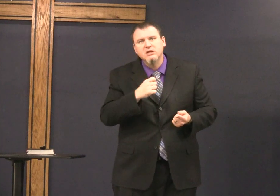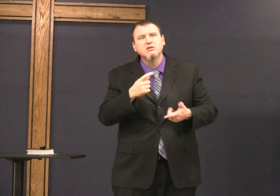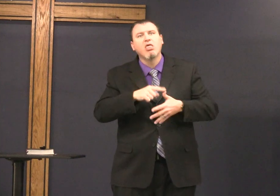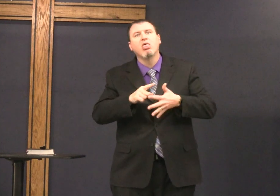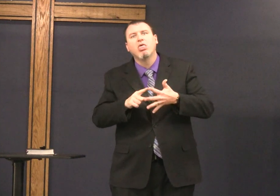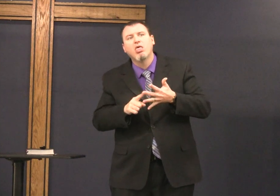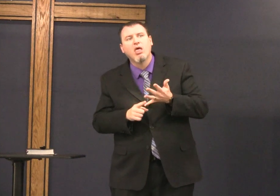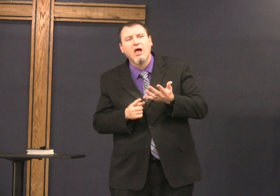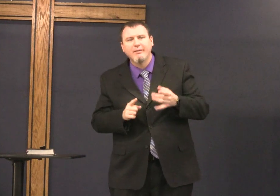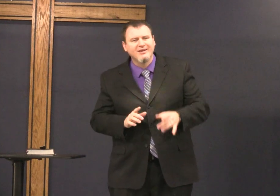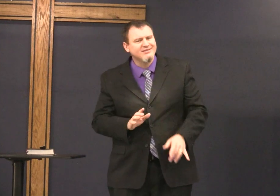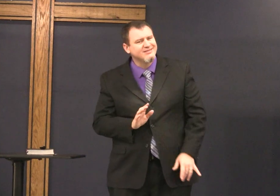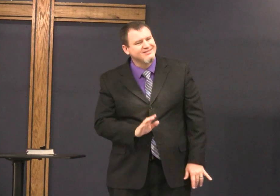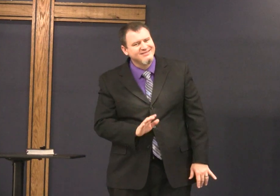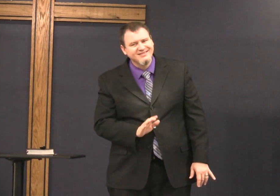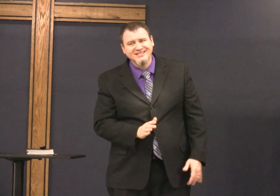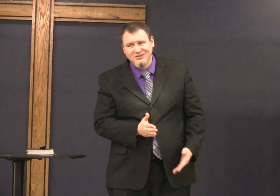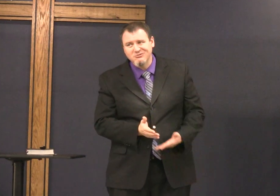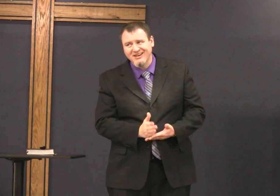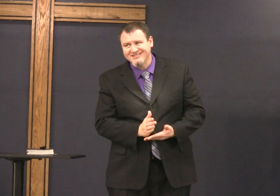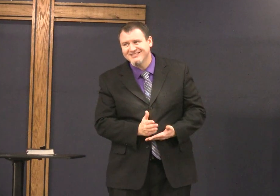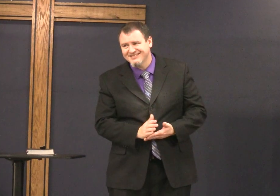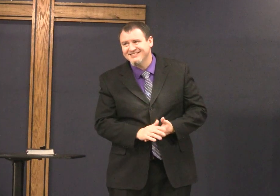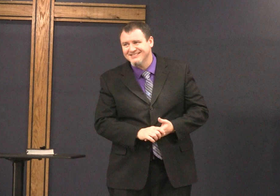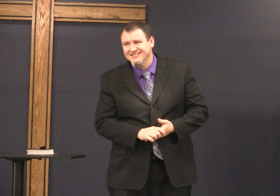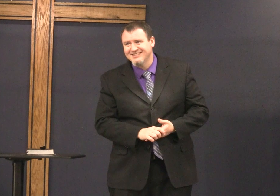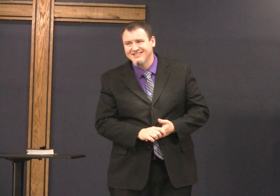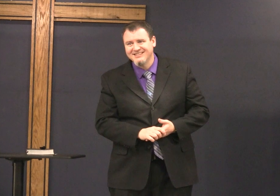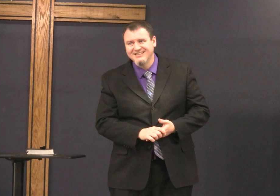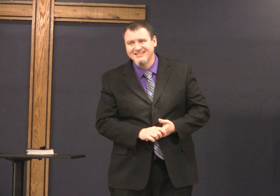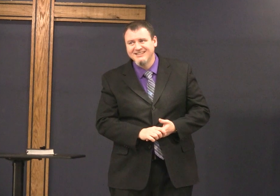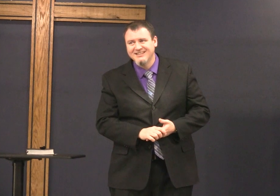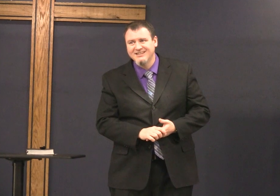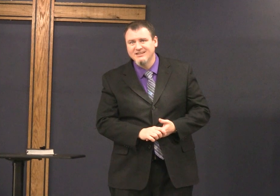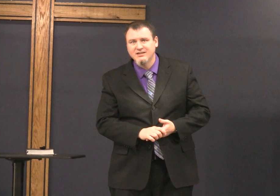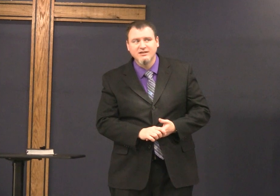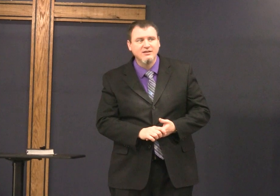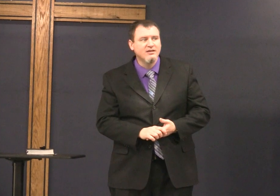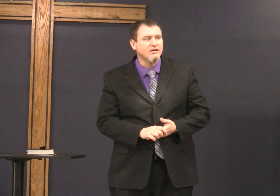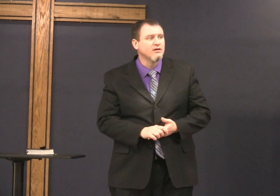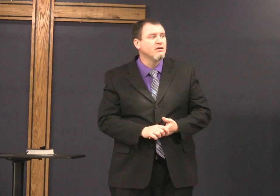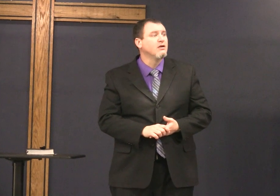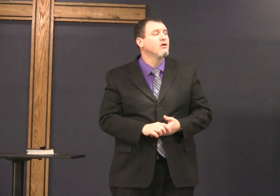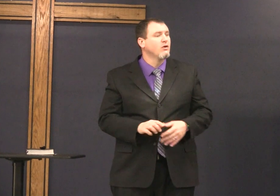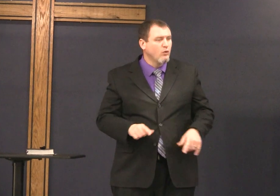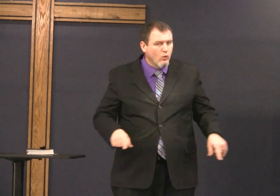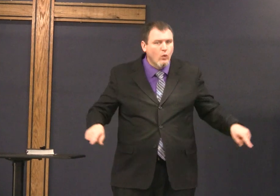even when they miss a day they come and they apologize and say you know it's okay huh